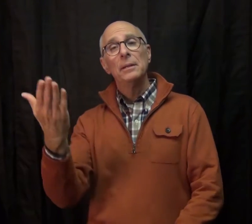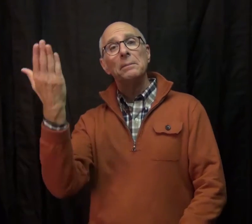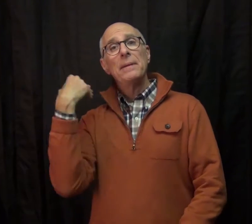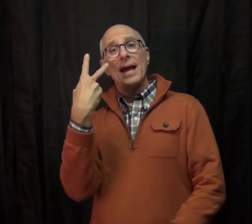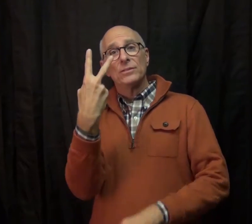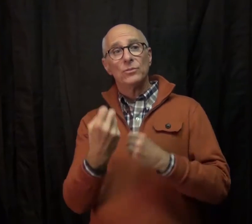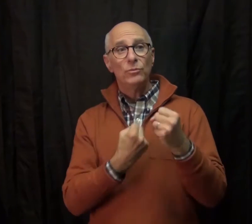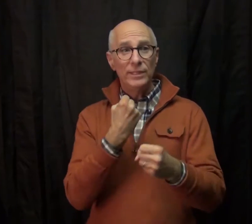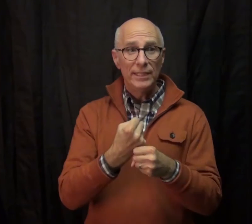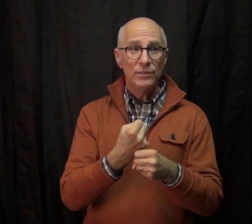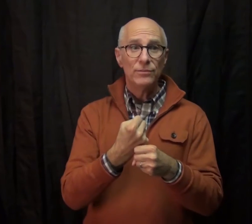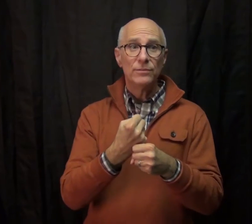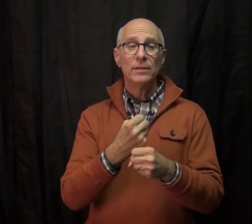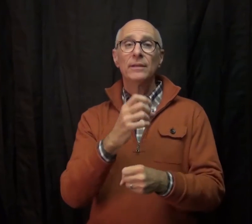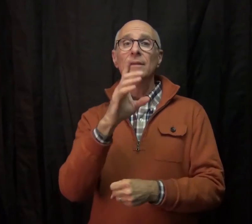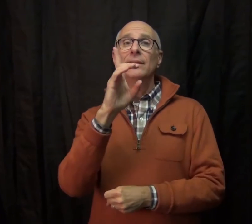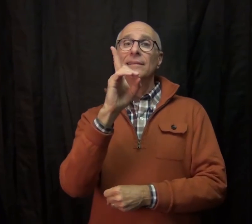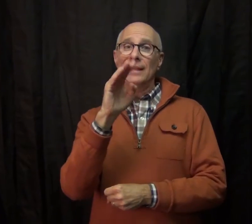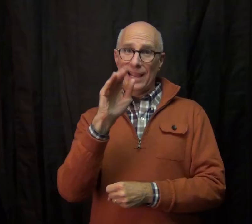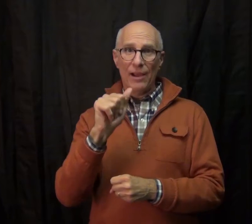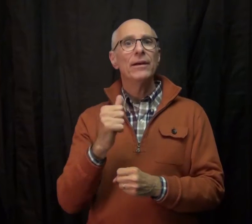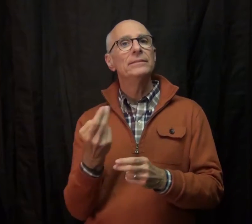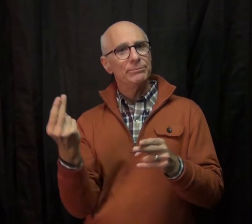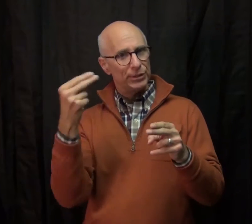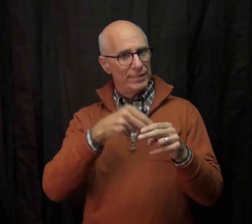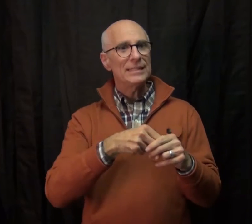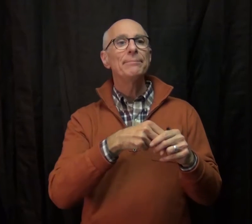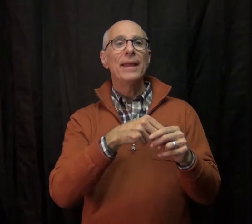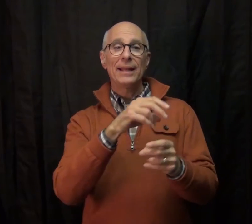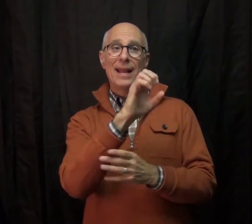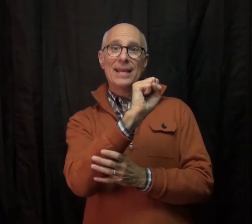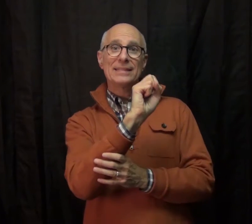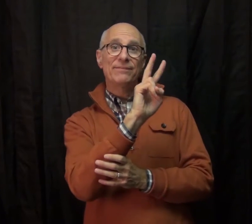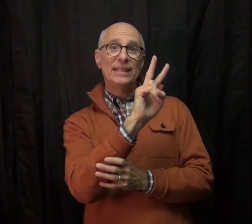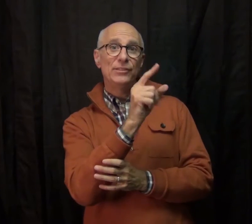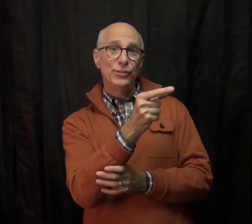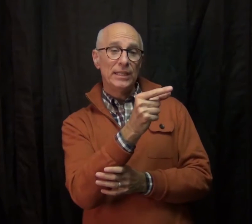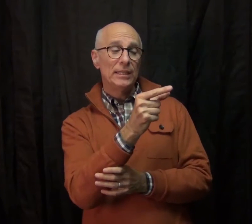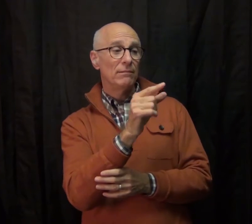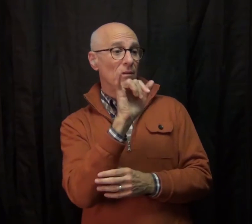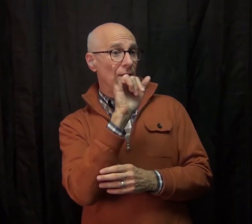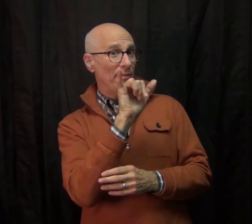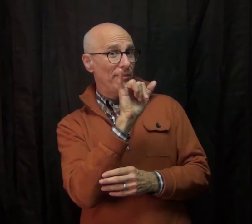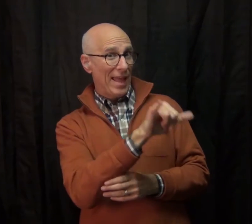DCARA has participated in Silicon Valley Gives